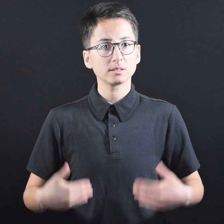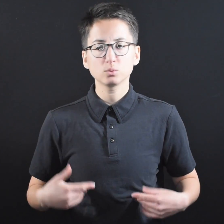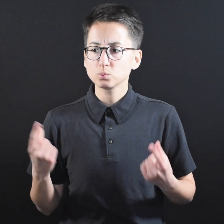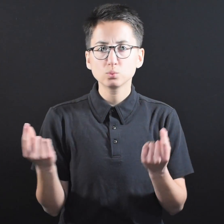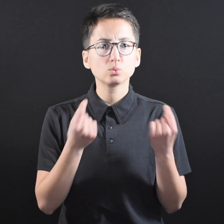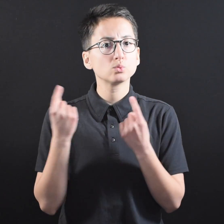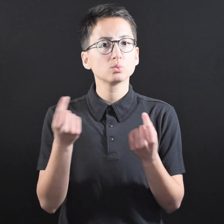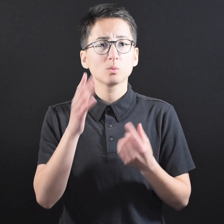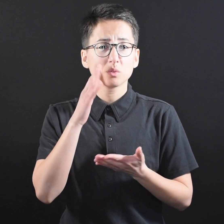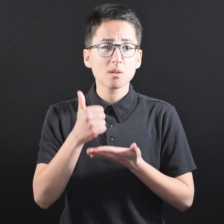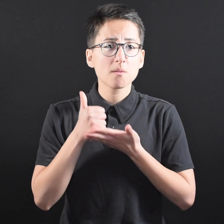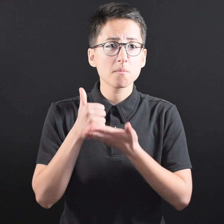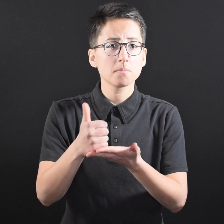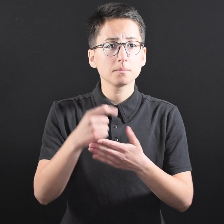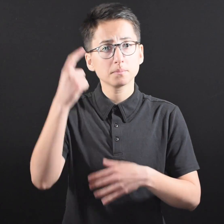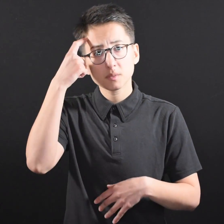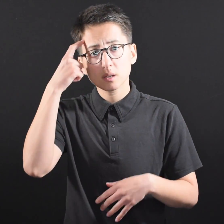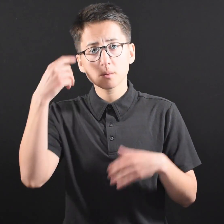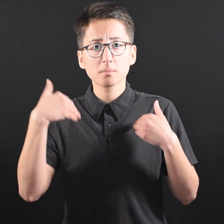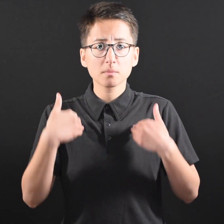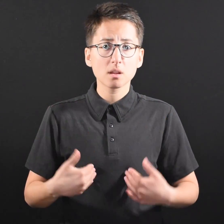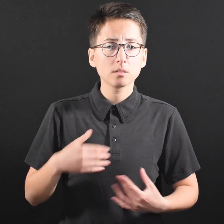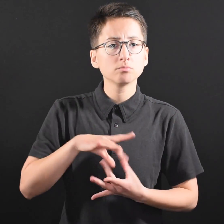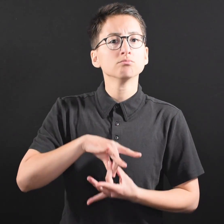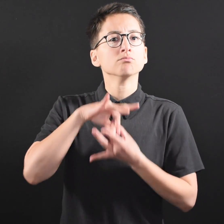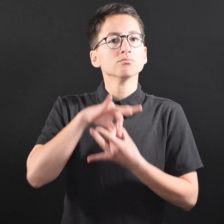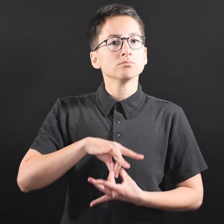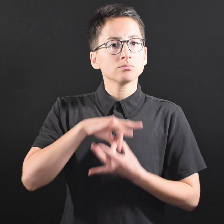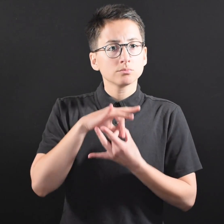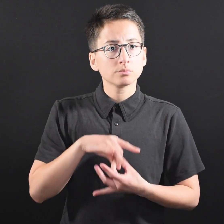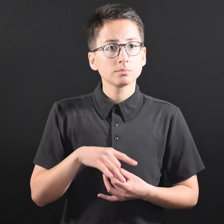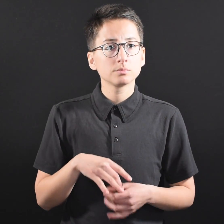Being physically active is helpful for mind and body well-being.